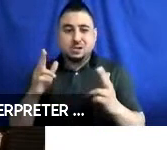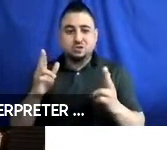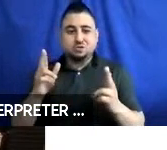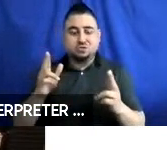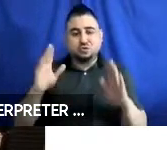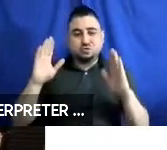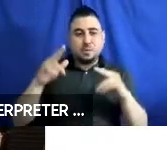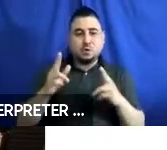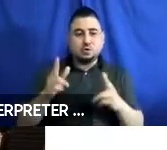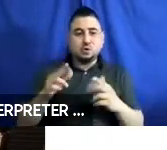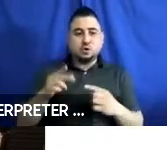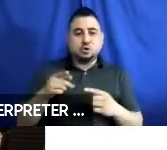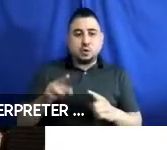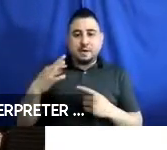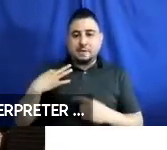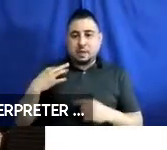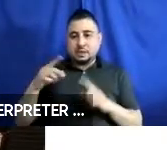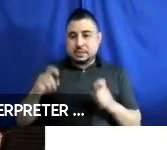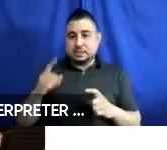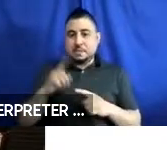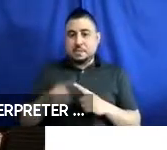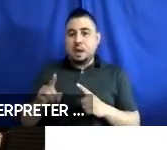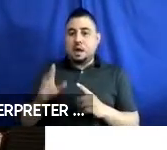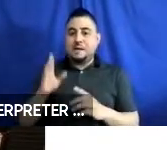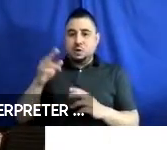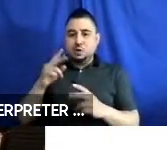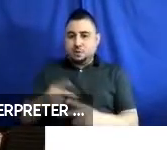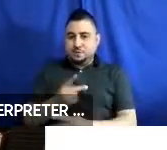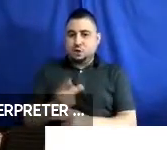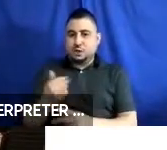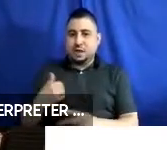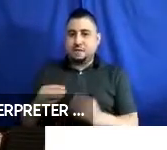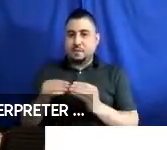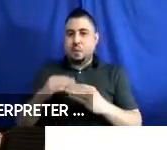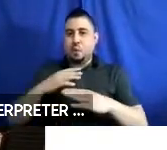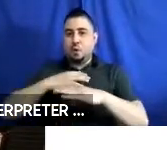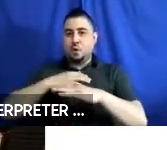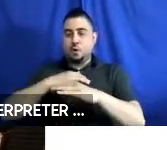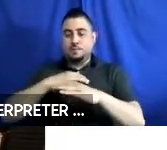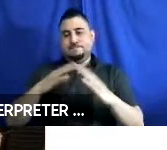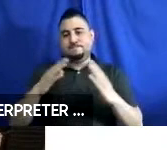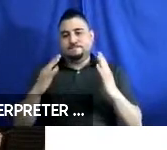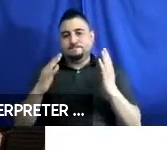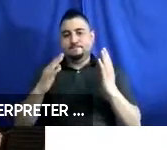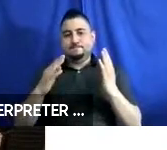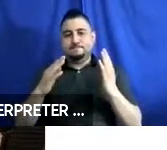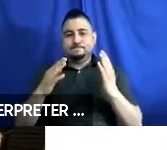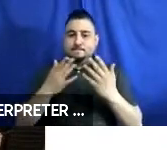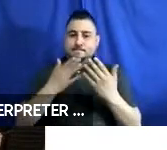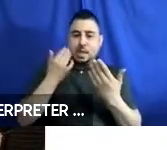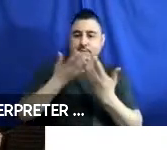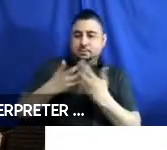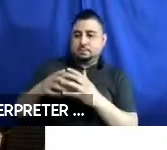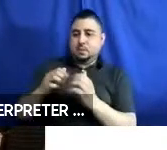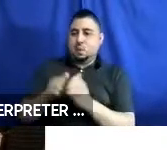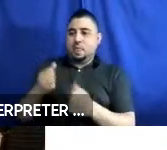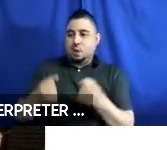testing, but a future version will have it more contained and integrated with the vehicle.